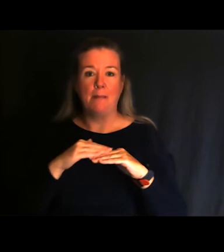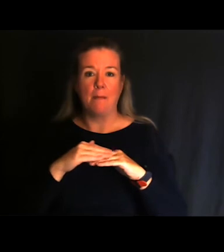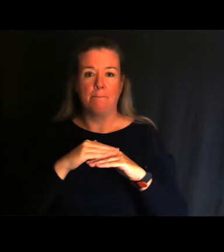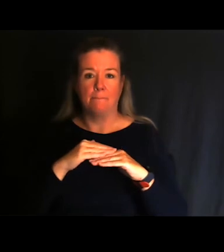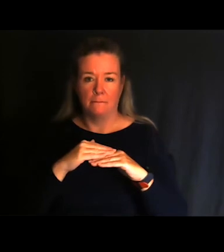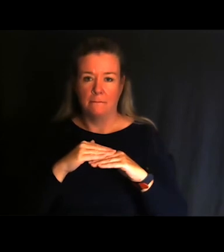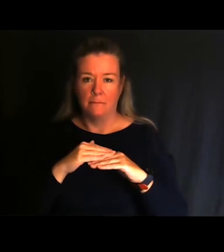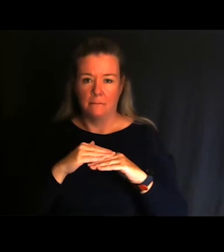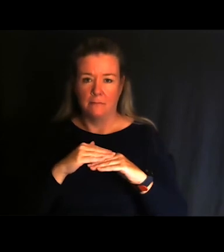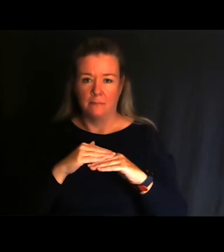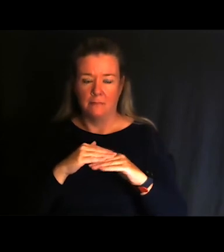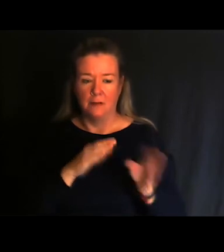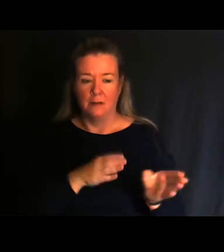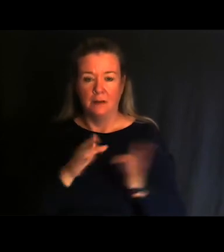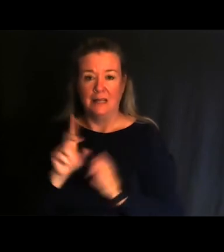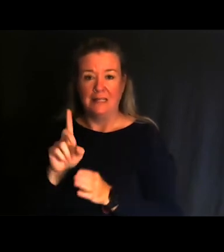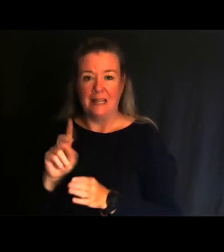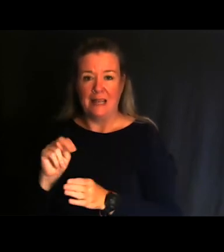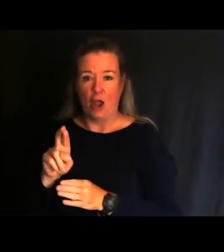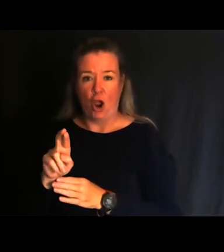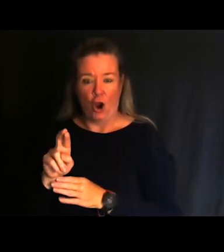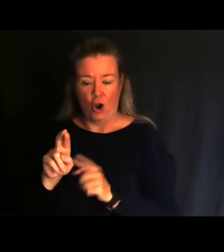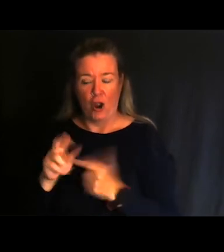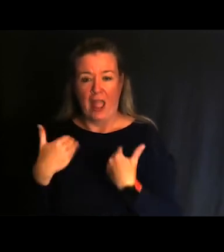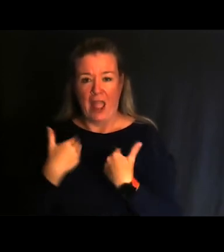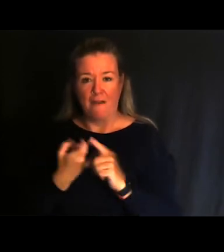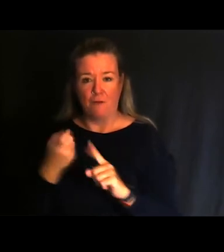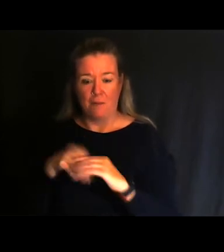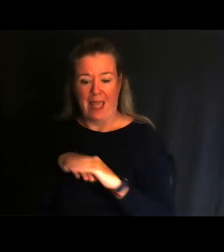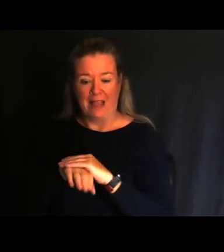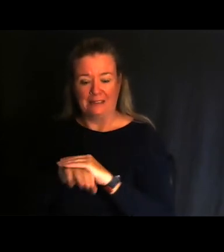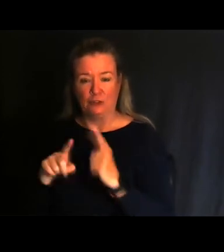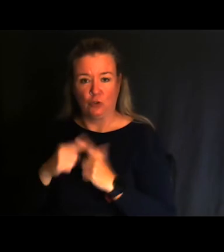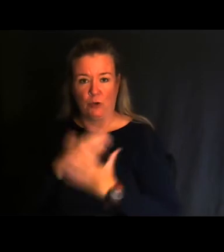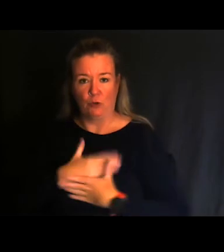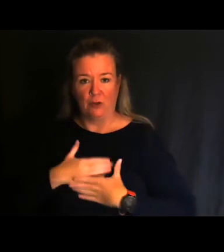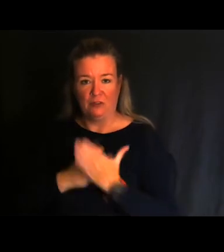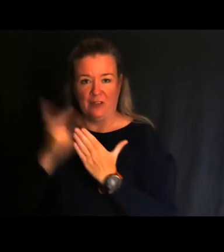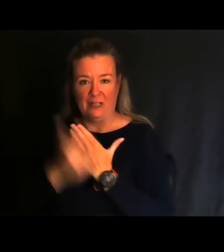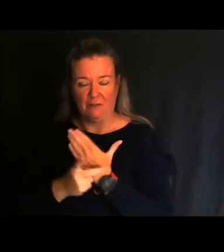DNR has embraced through our Access to Recreation initiative, years ago and going forward, this